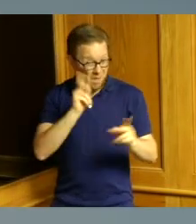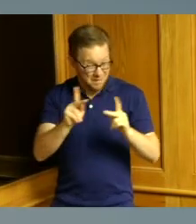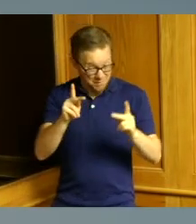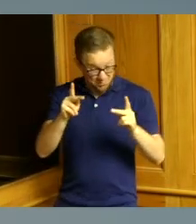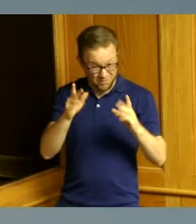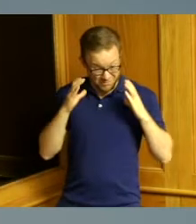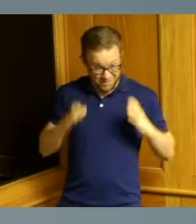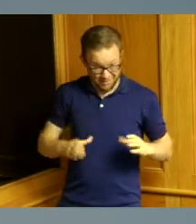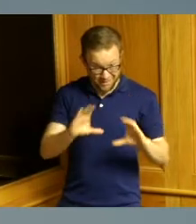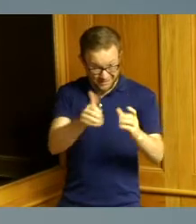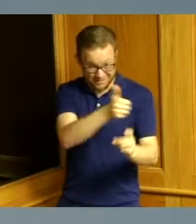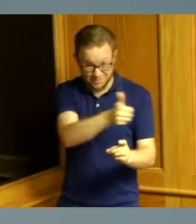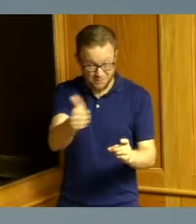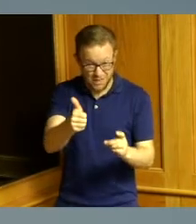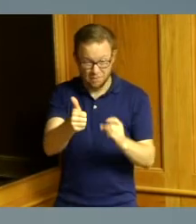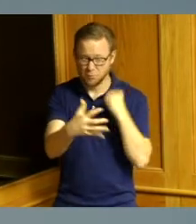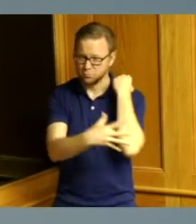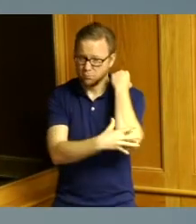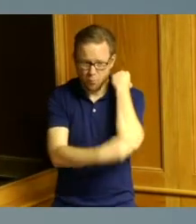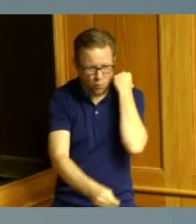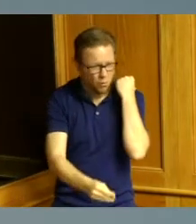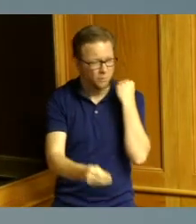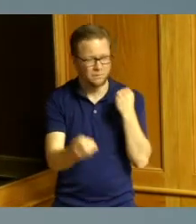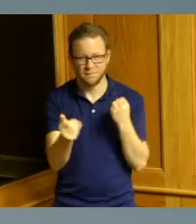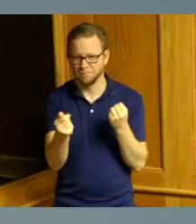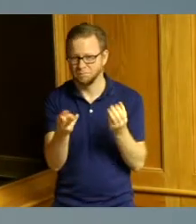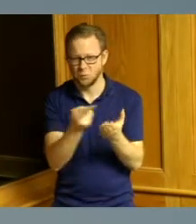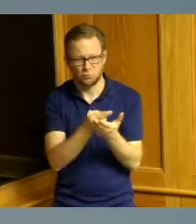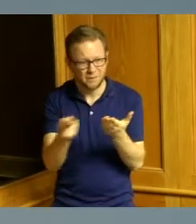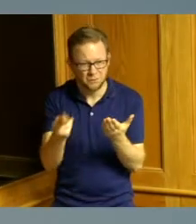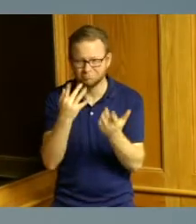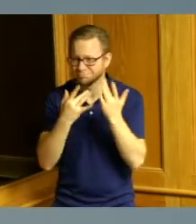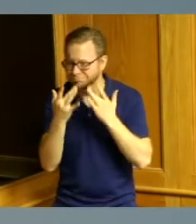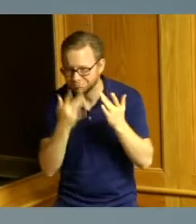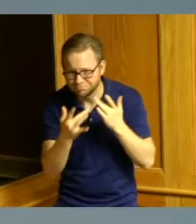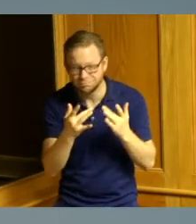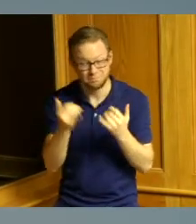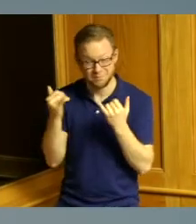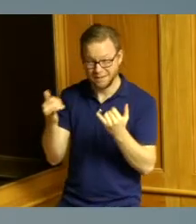in our community especially as we navigate both the a health and economic related crisis